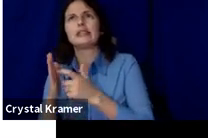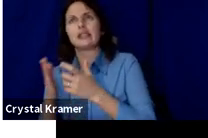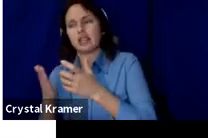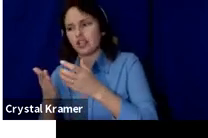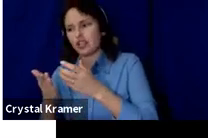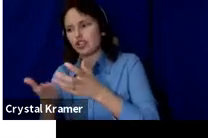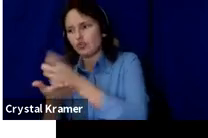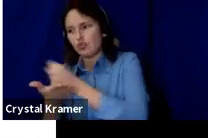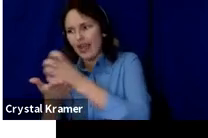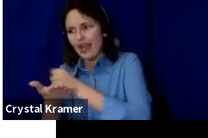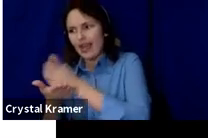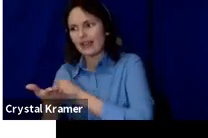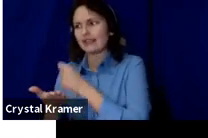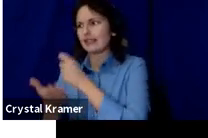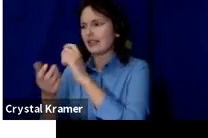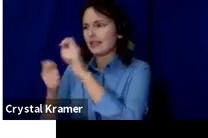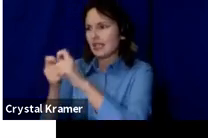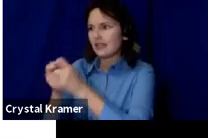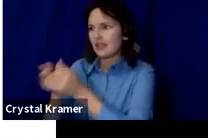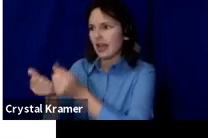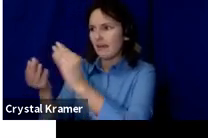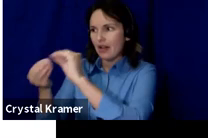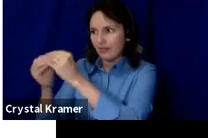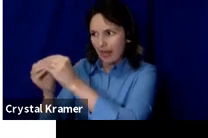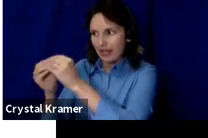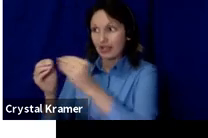equipment, stuff that will make my project happen.